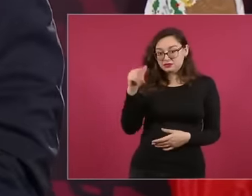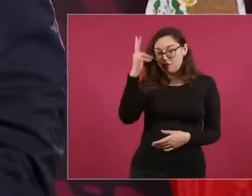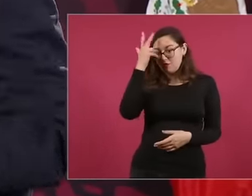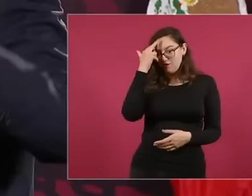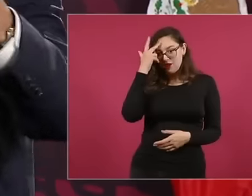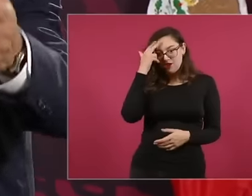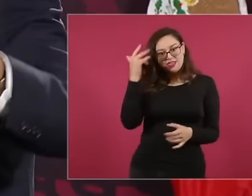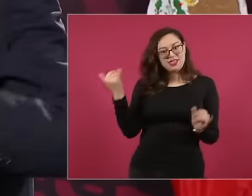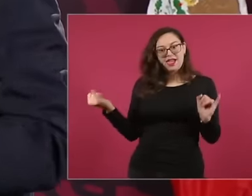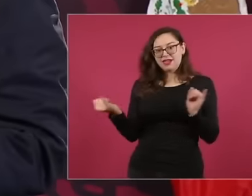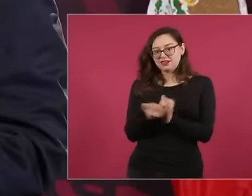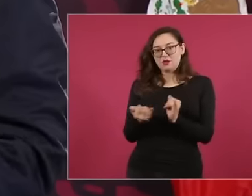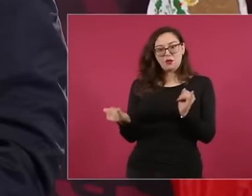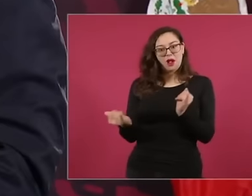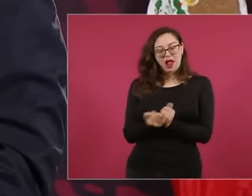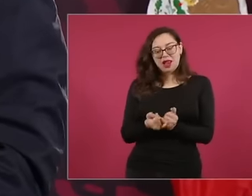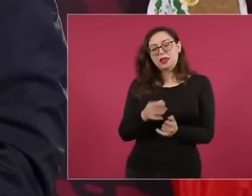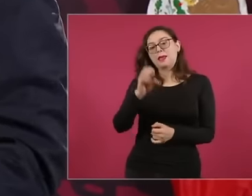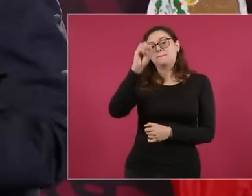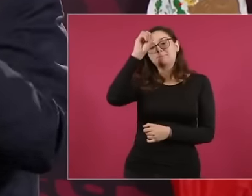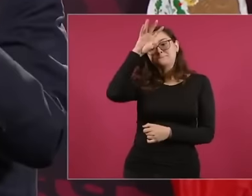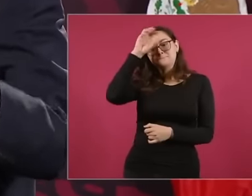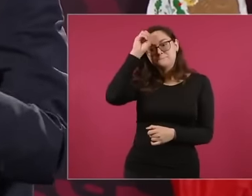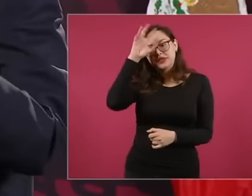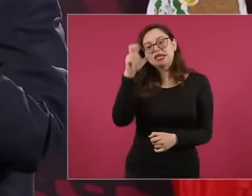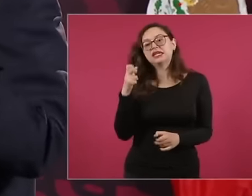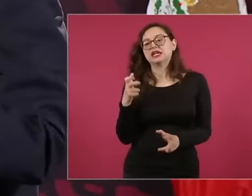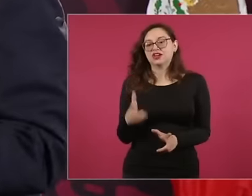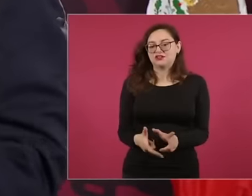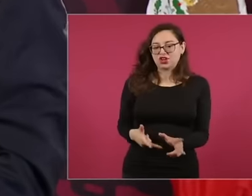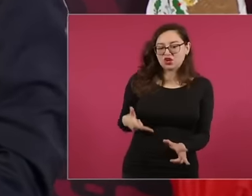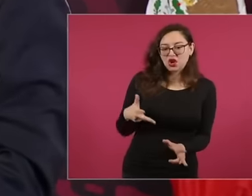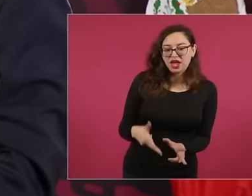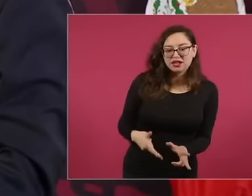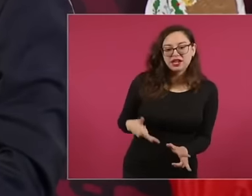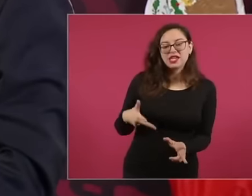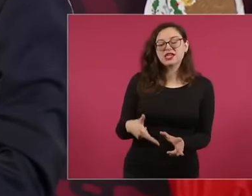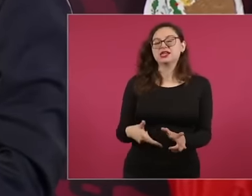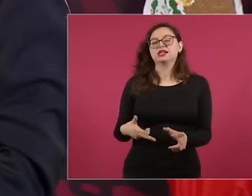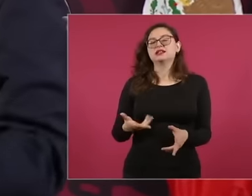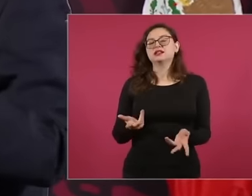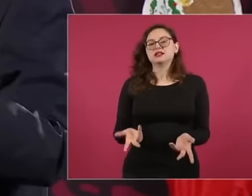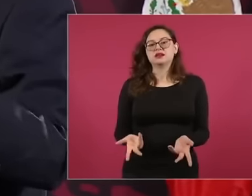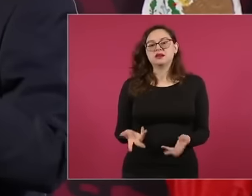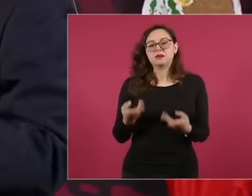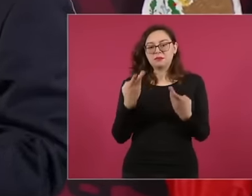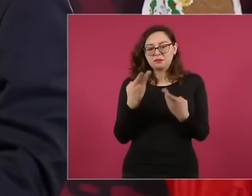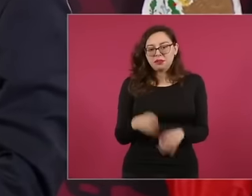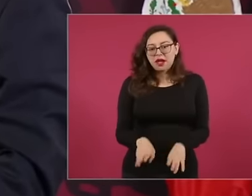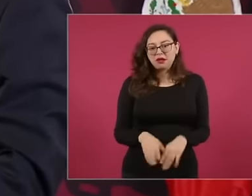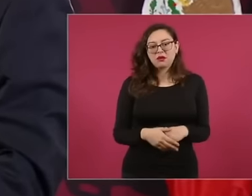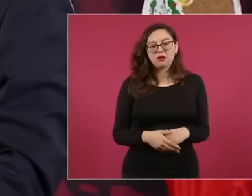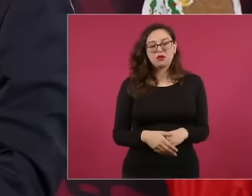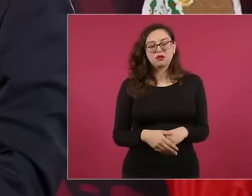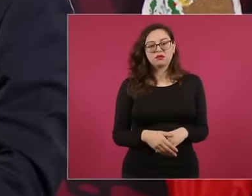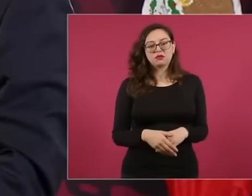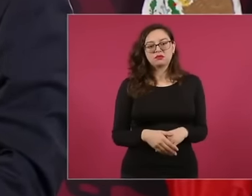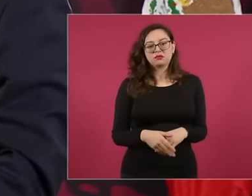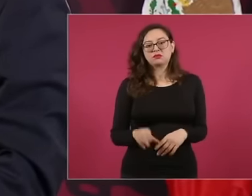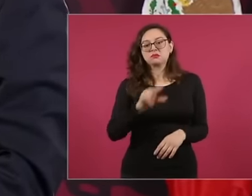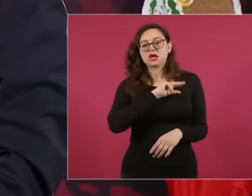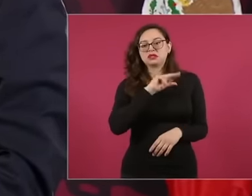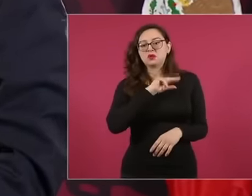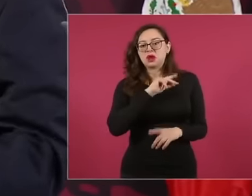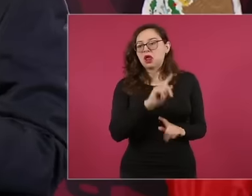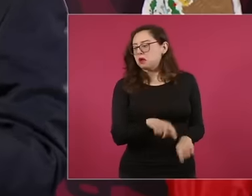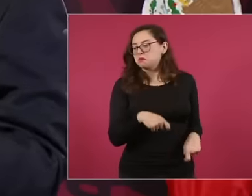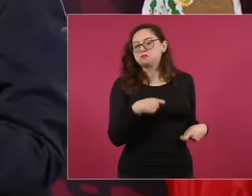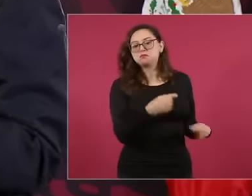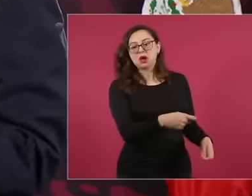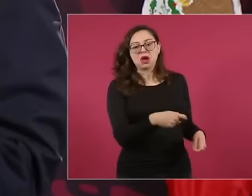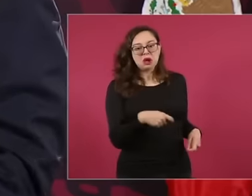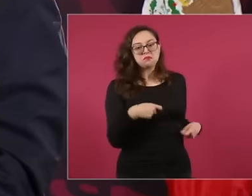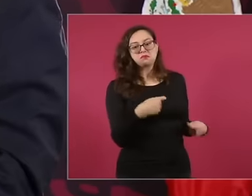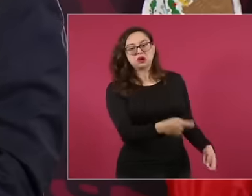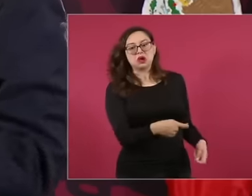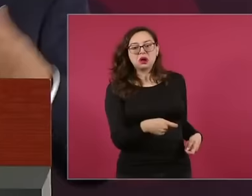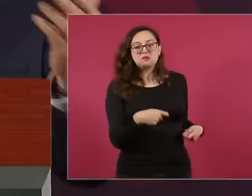the mines, the railways, the banks, the oil, the